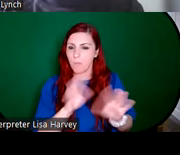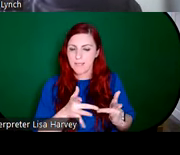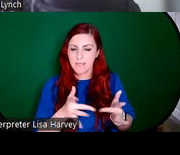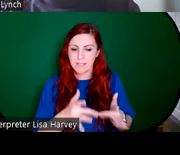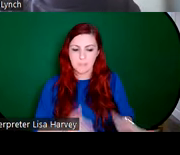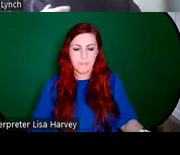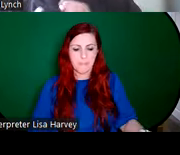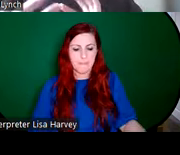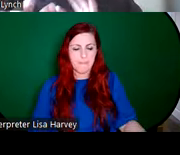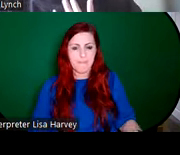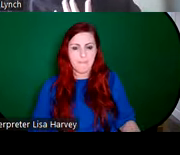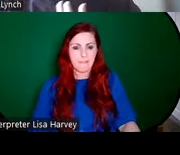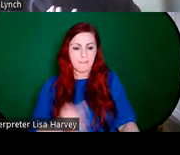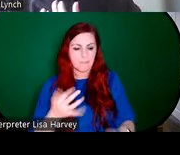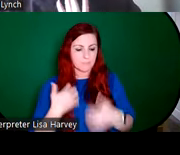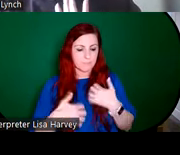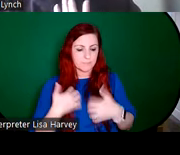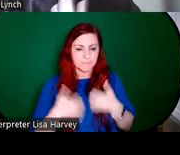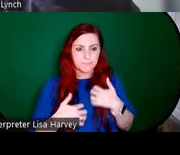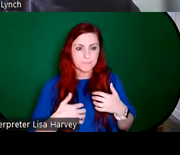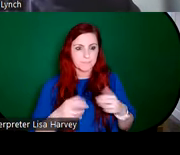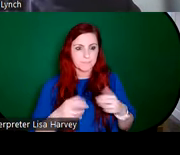interested in finding out how stained glass is made definitely recommend having